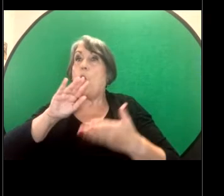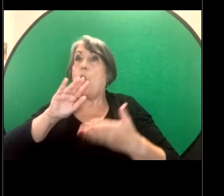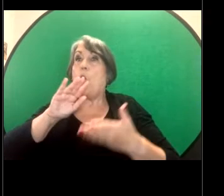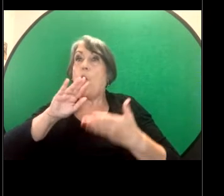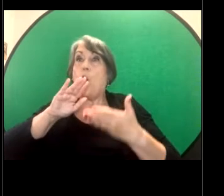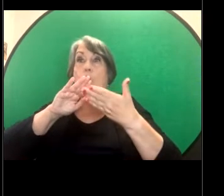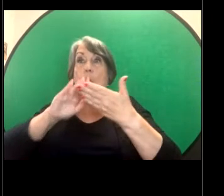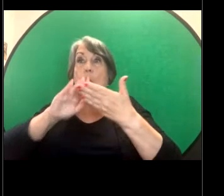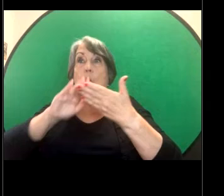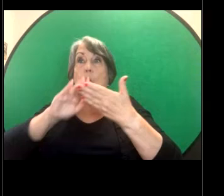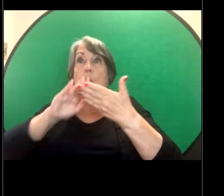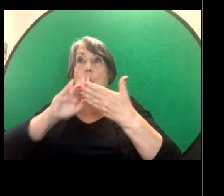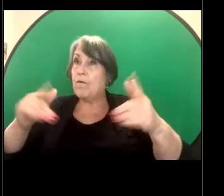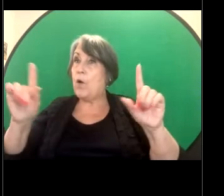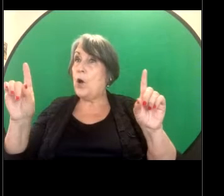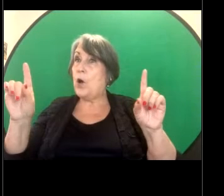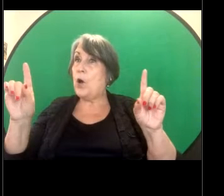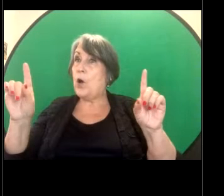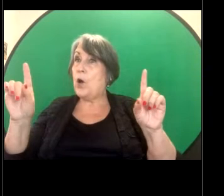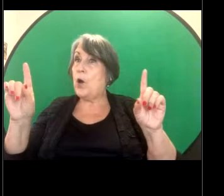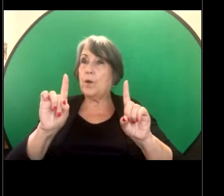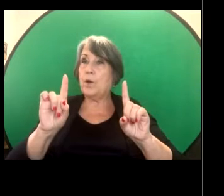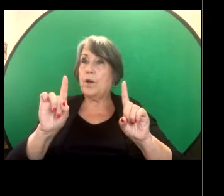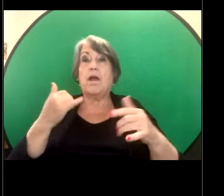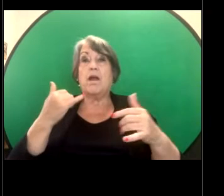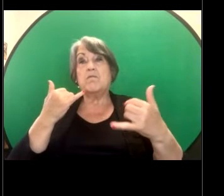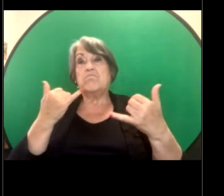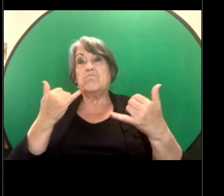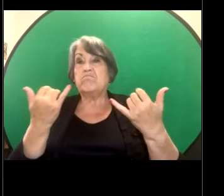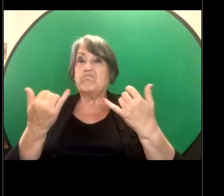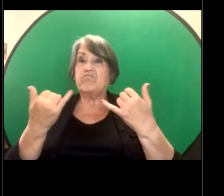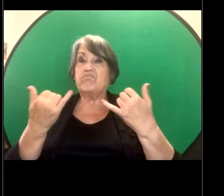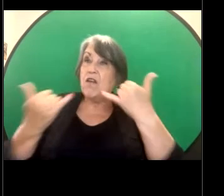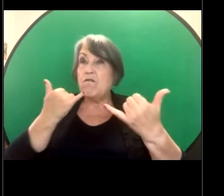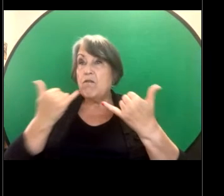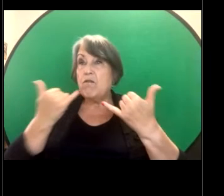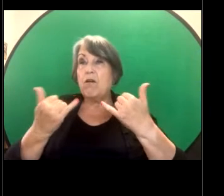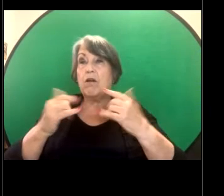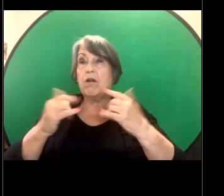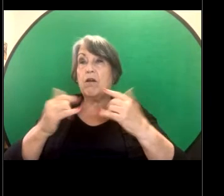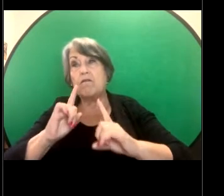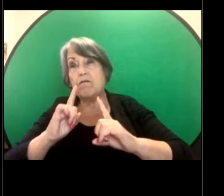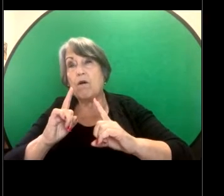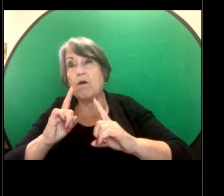We provide telephone advice to anybody affected by sexual harassment that occurred in QLD.